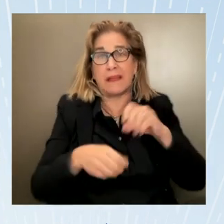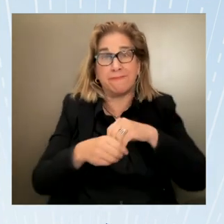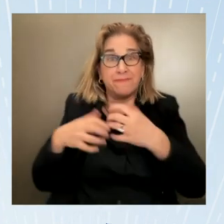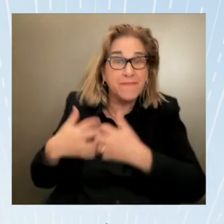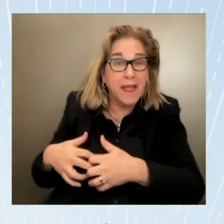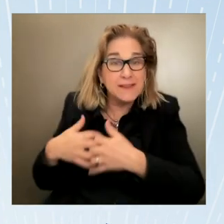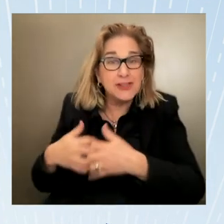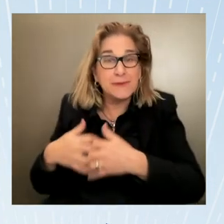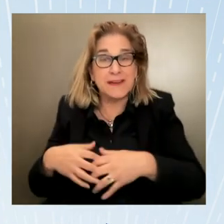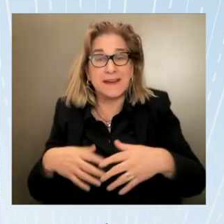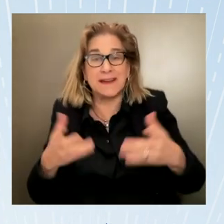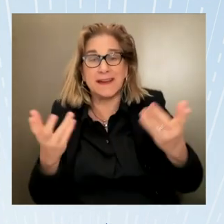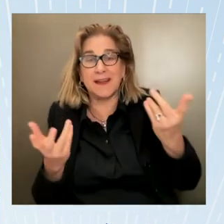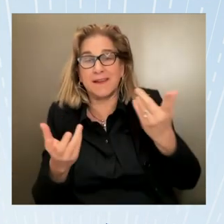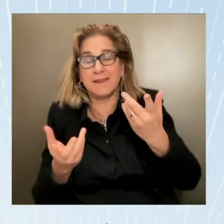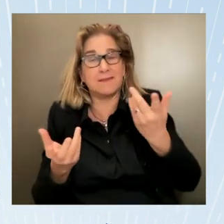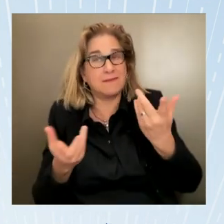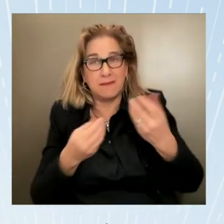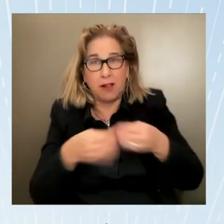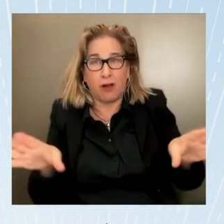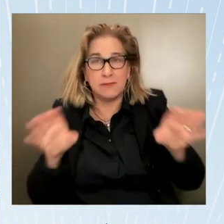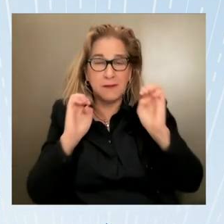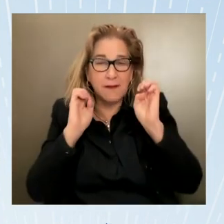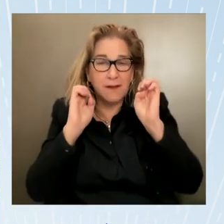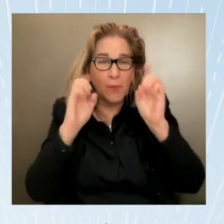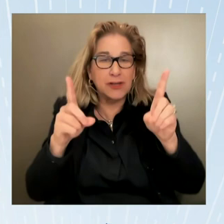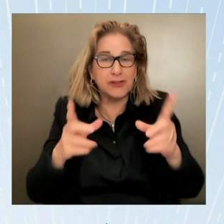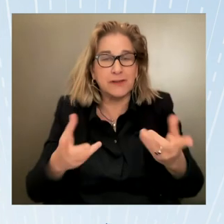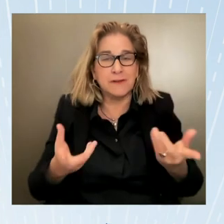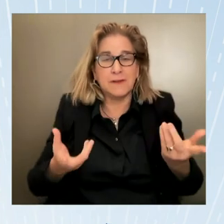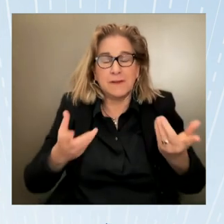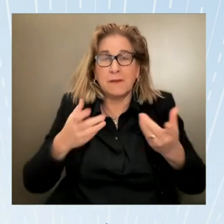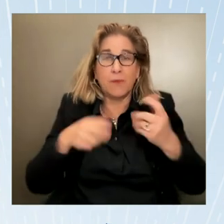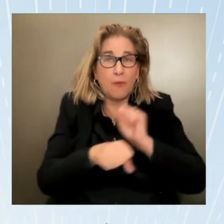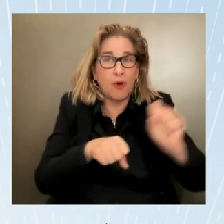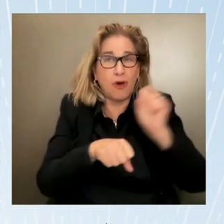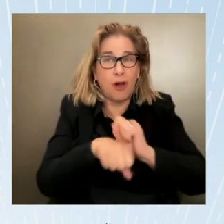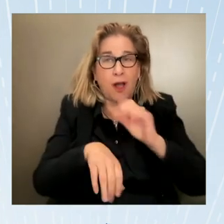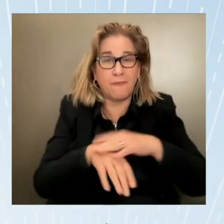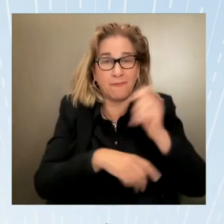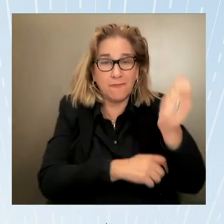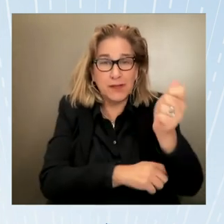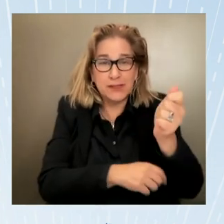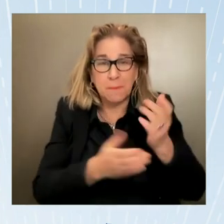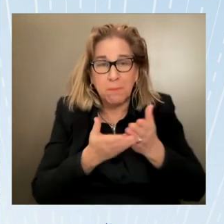a fishing boat the transgender woman driven into sex trafficking each of these are real